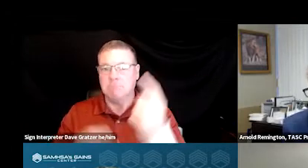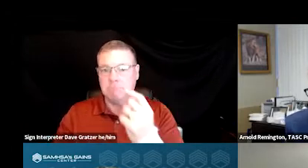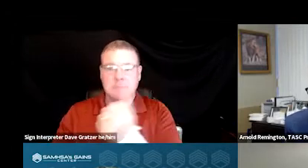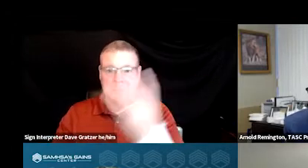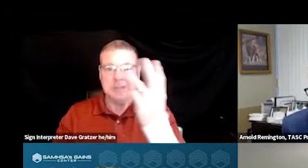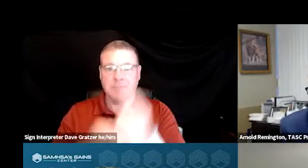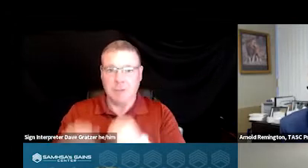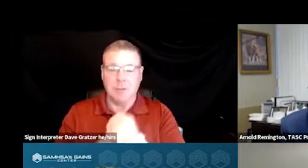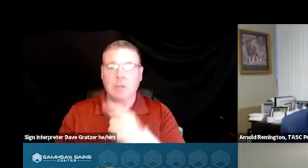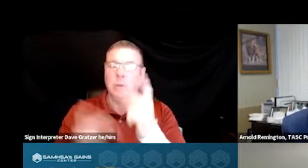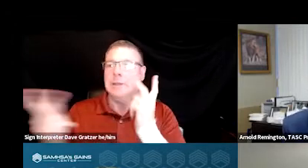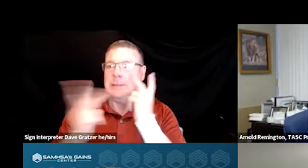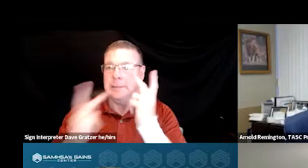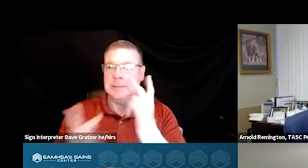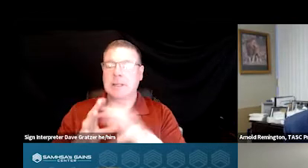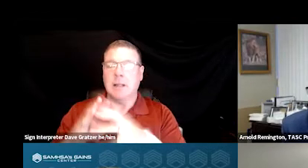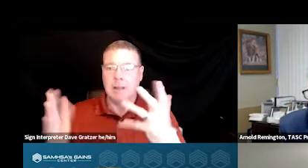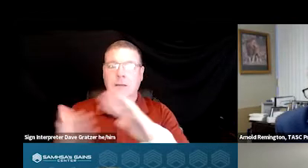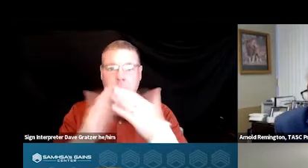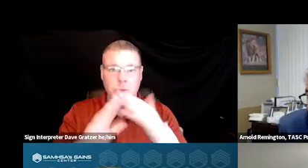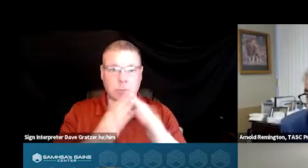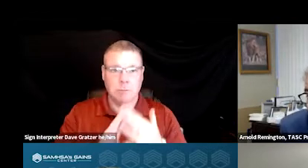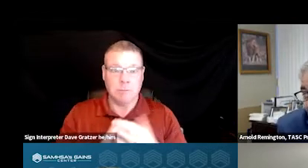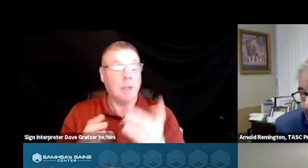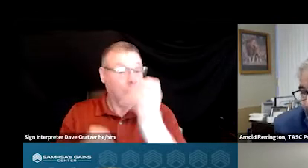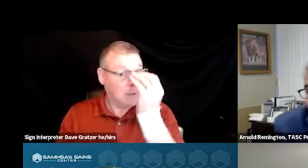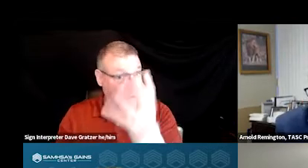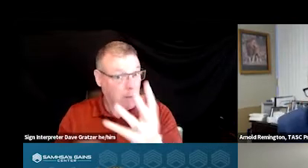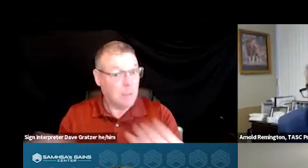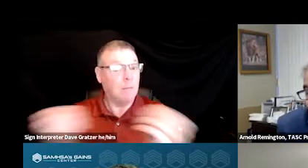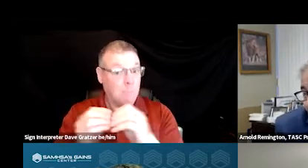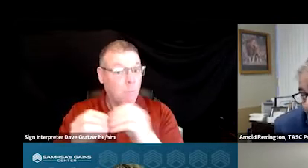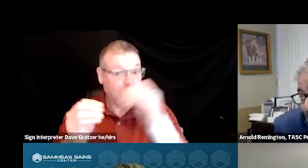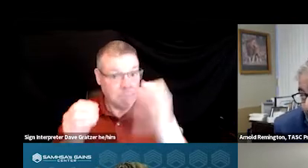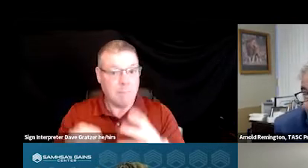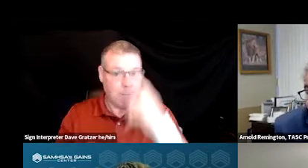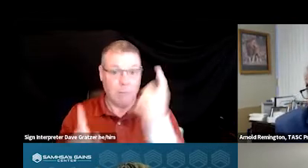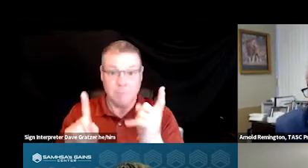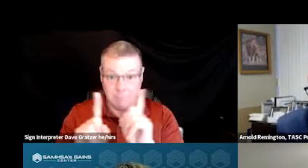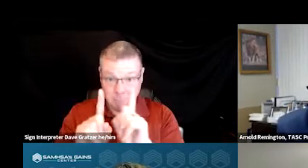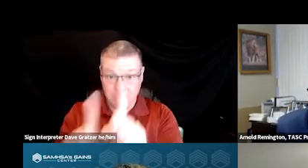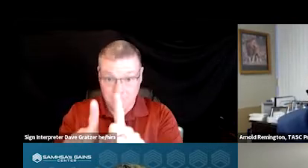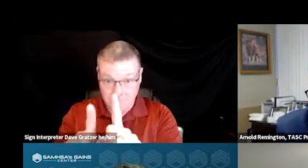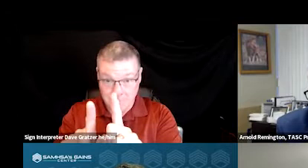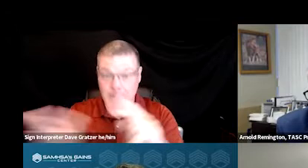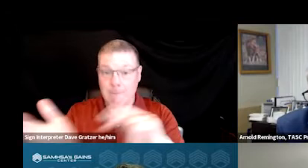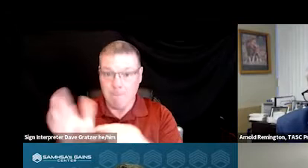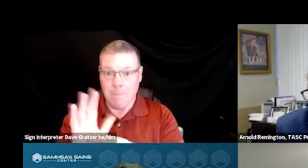You see them in a lot of communities. They are more expensive to operate, 'cause Co Responder by definition is a clinician